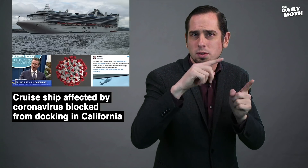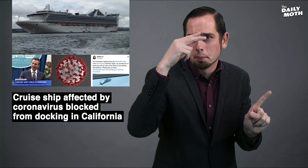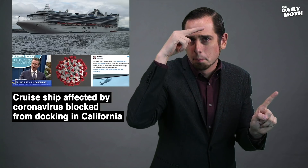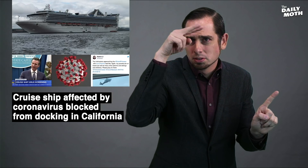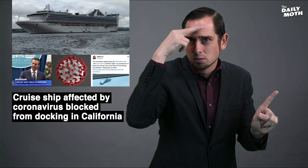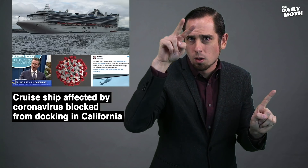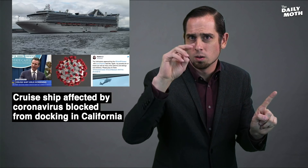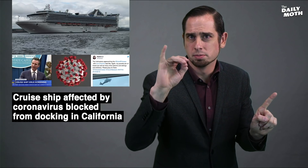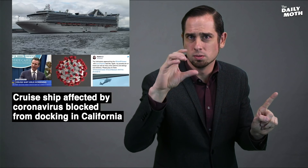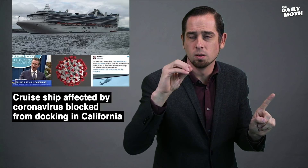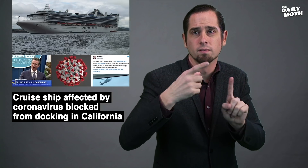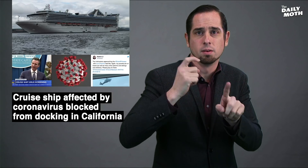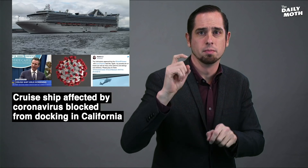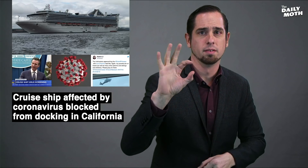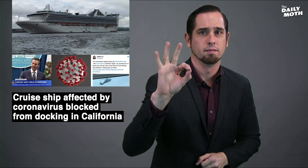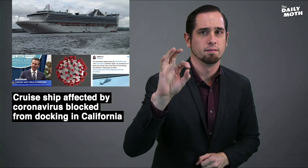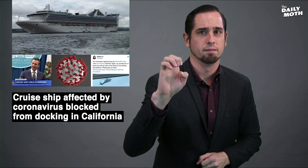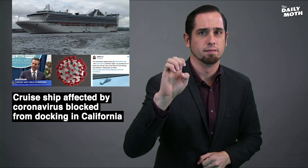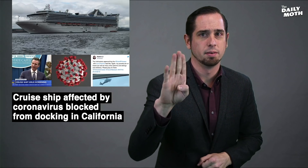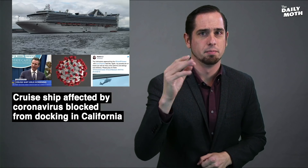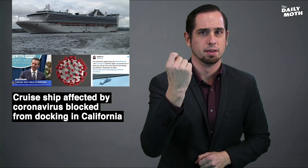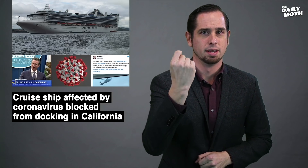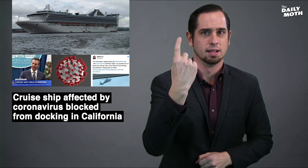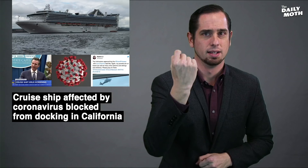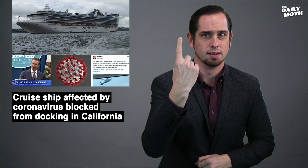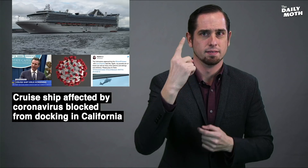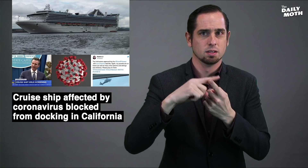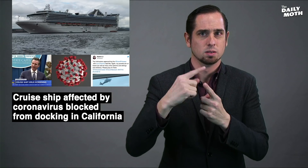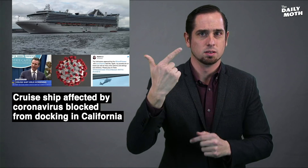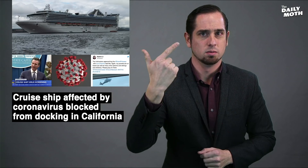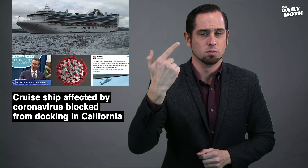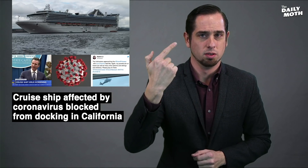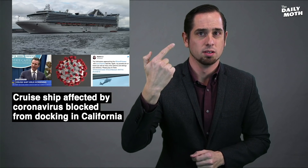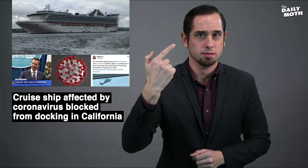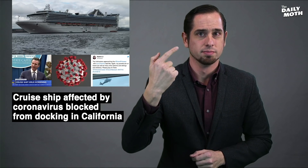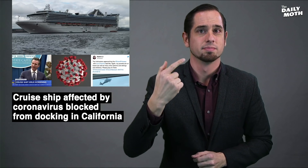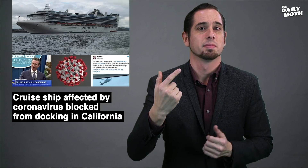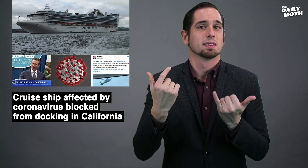a voyage to Mexico from February 11 to 21.